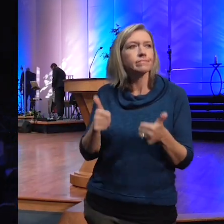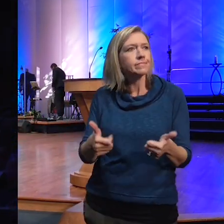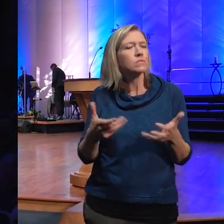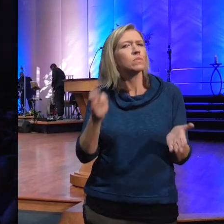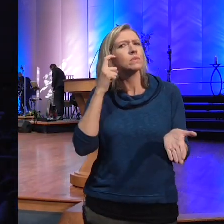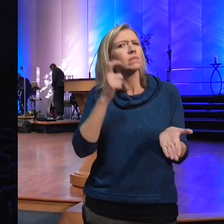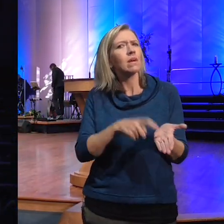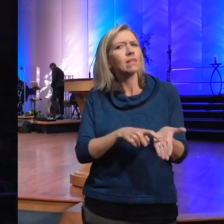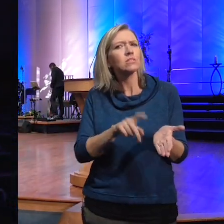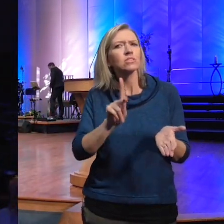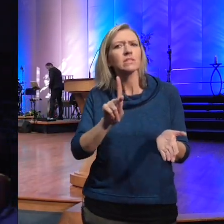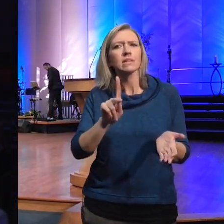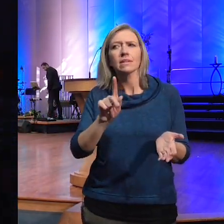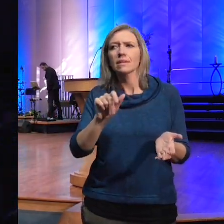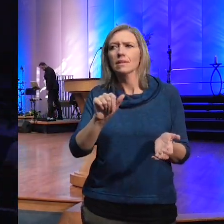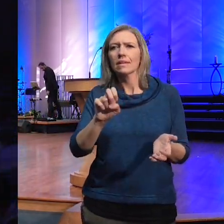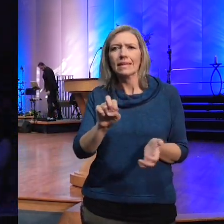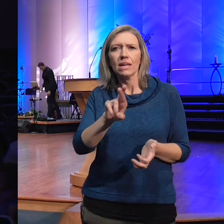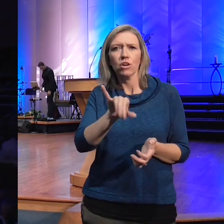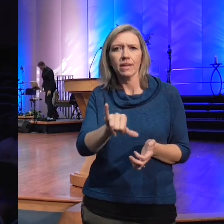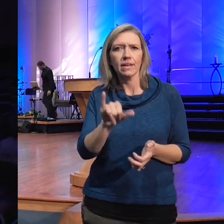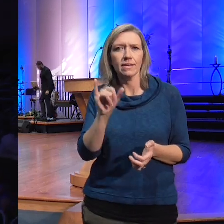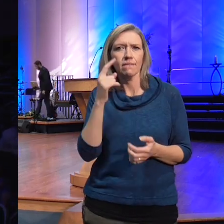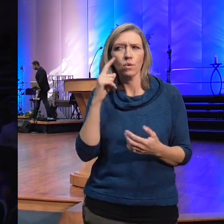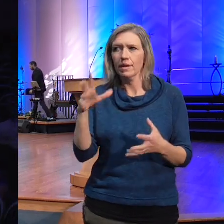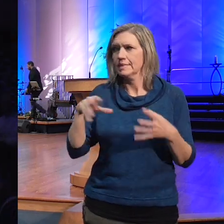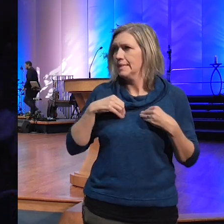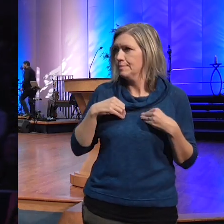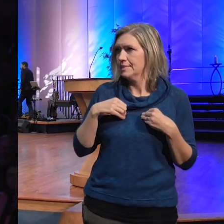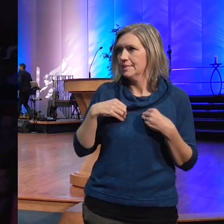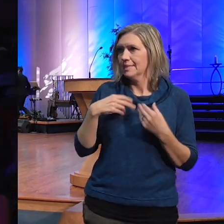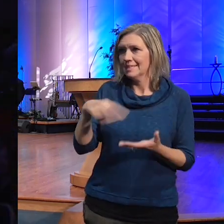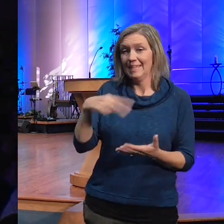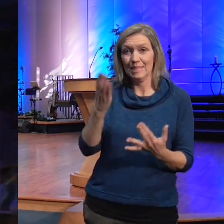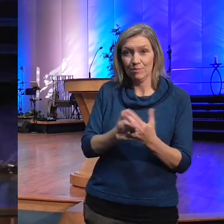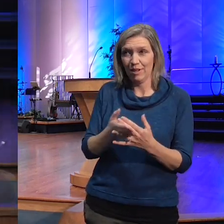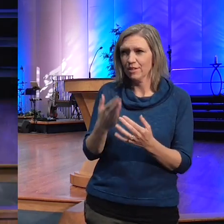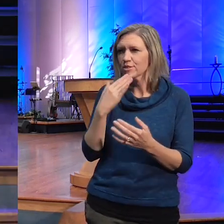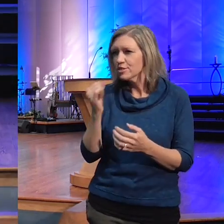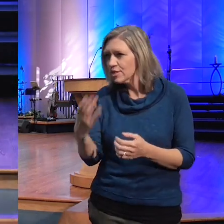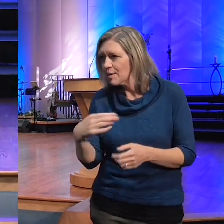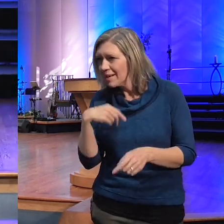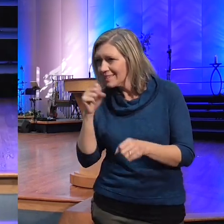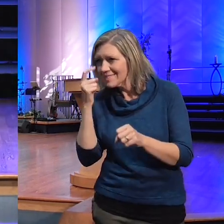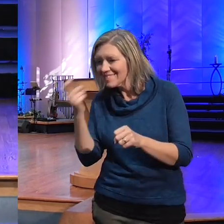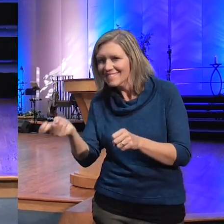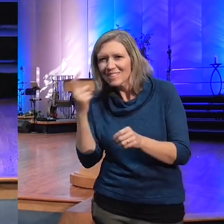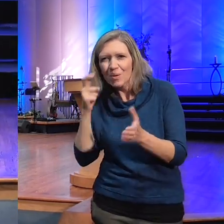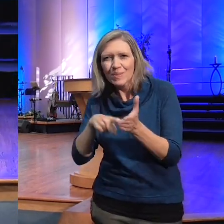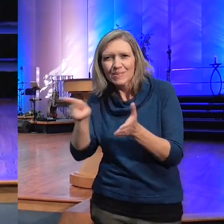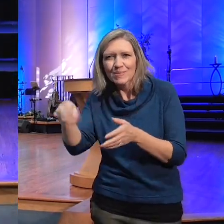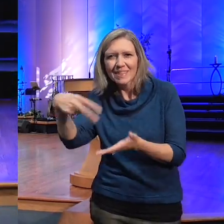you up on the invitation for the dance break good job Carrie I loved your dancing oh it's